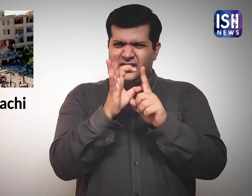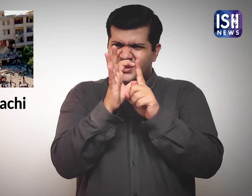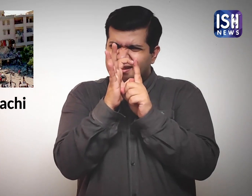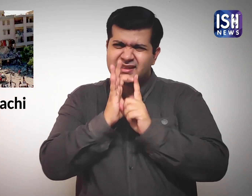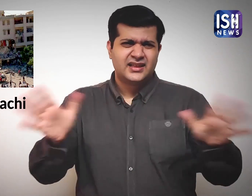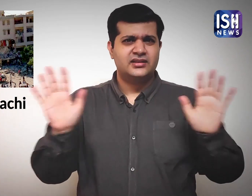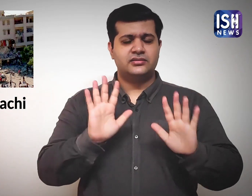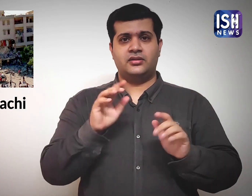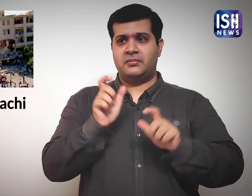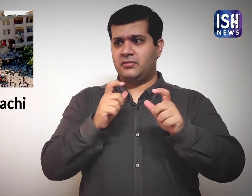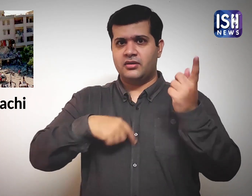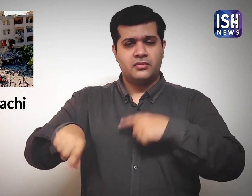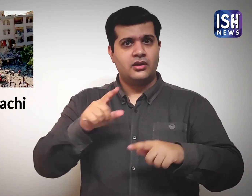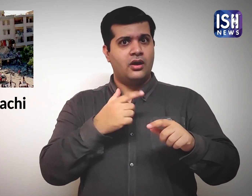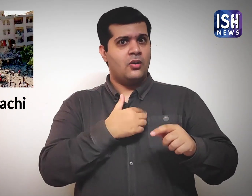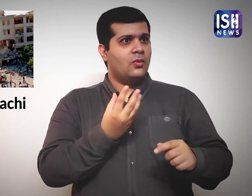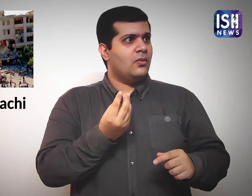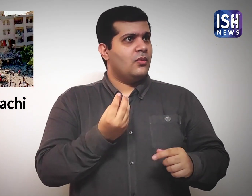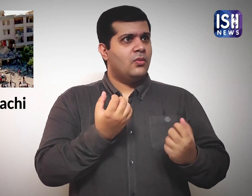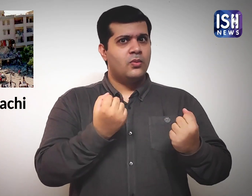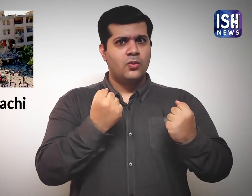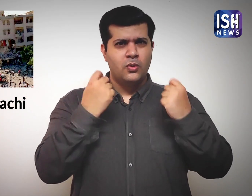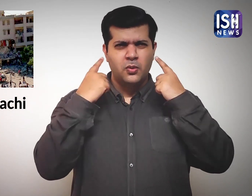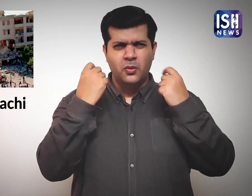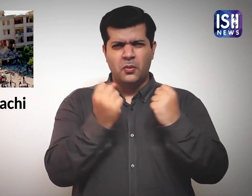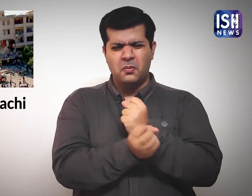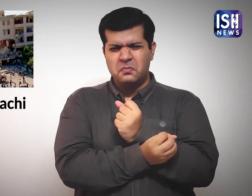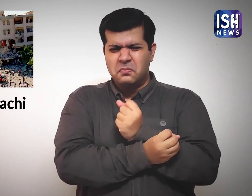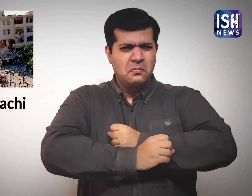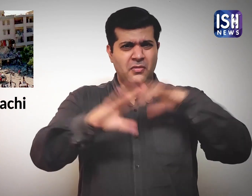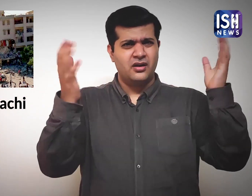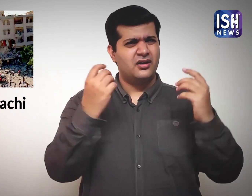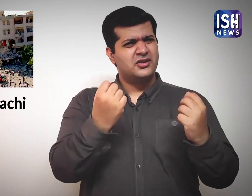People were shocked by the magnitute of the blast.